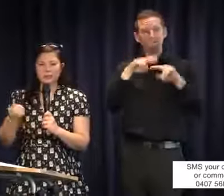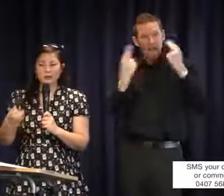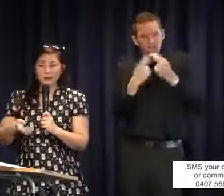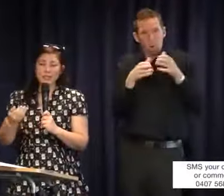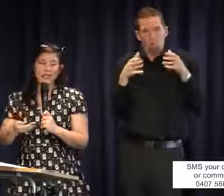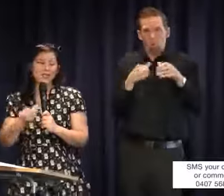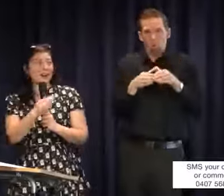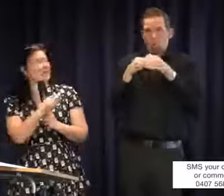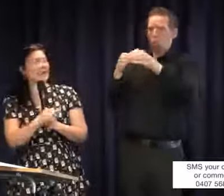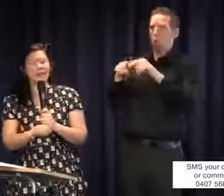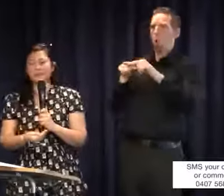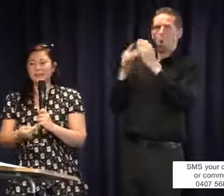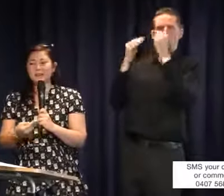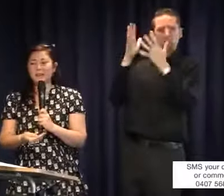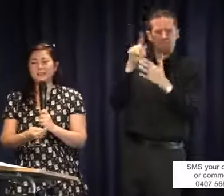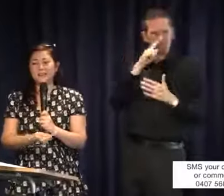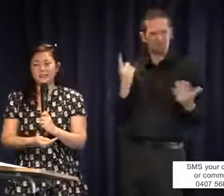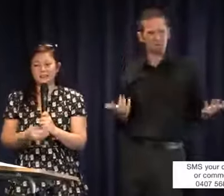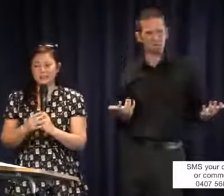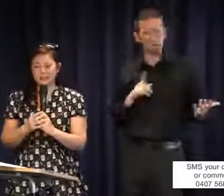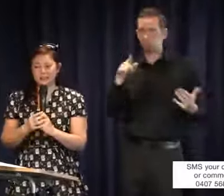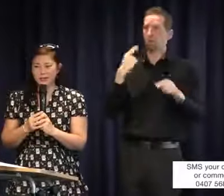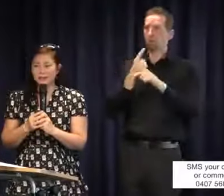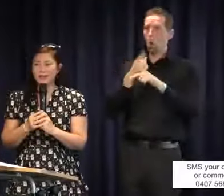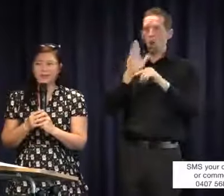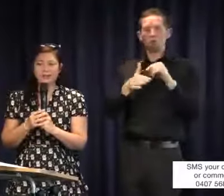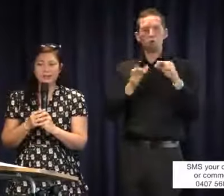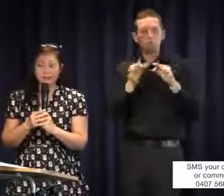So before we even talk about being able to access interpreters and all of these other